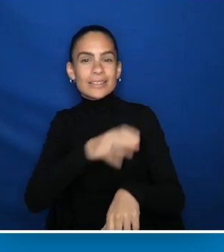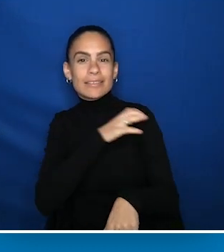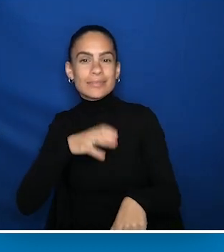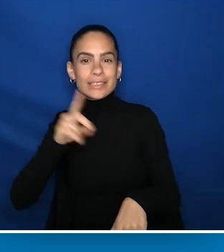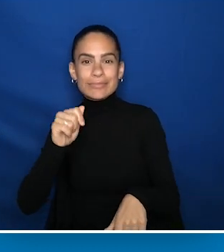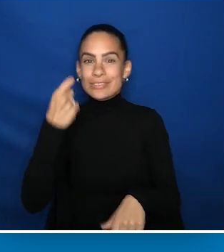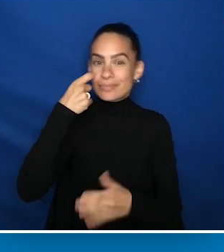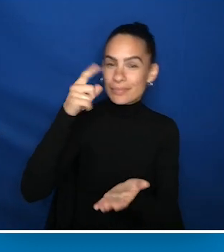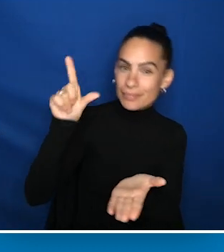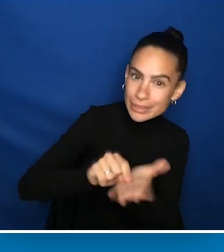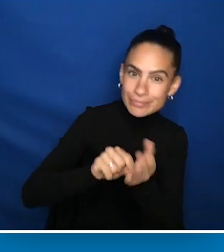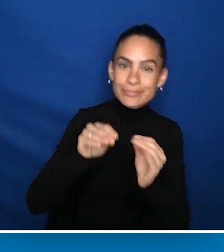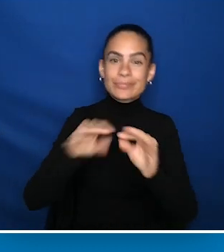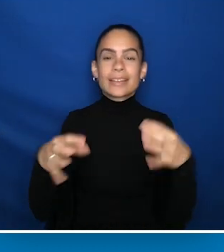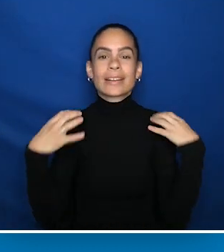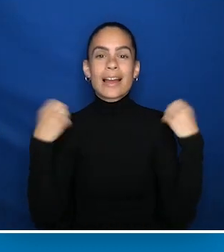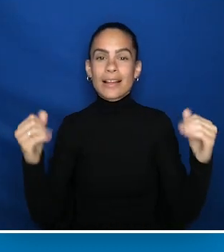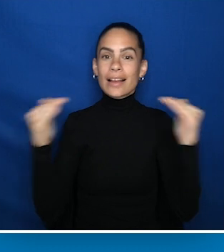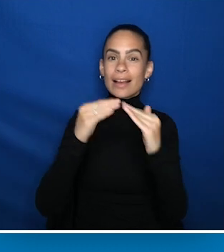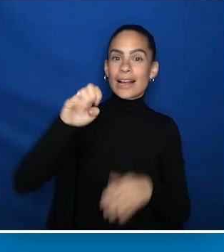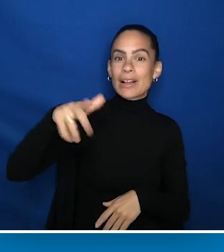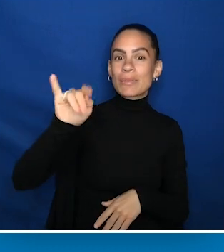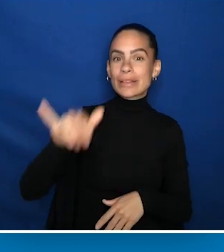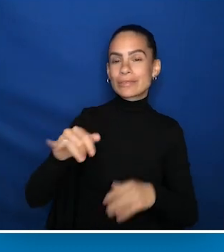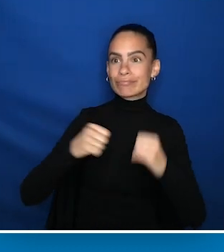released a health equity framework for all people with disabilities.